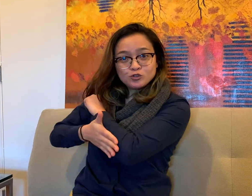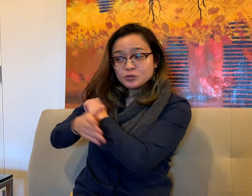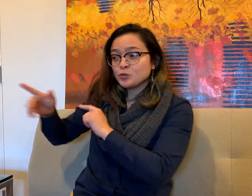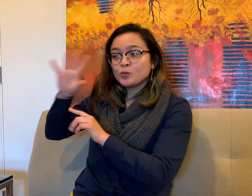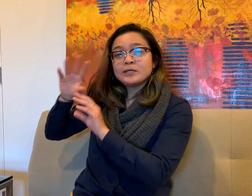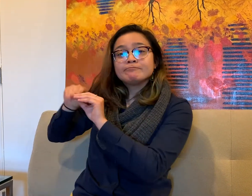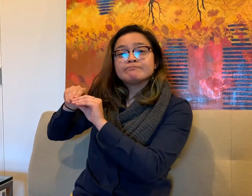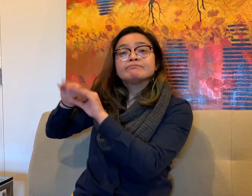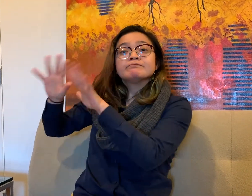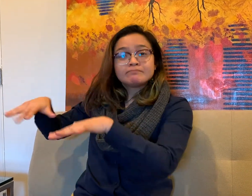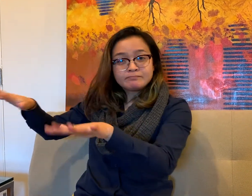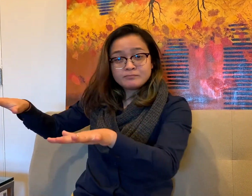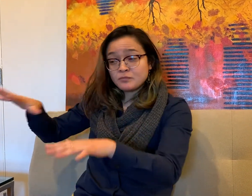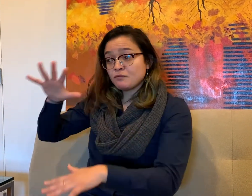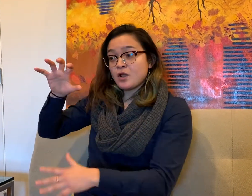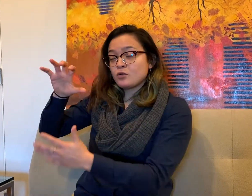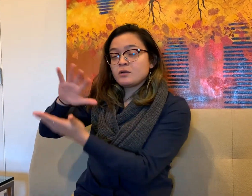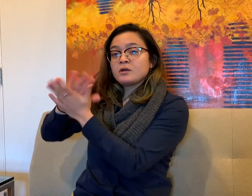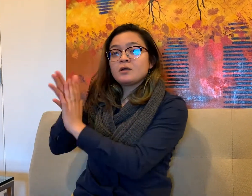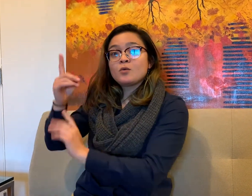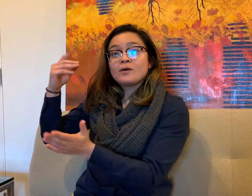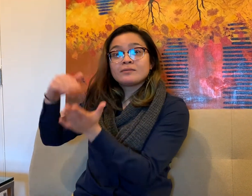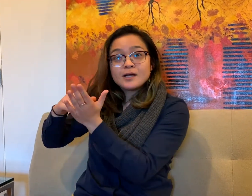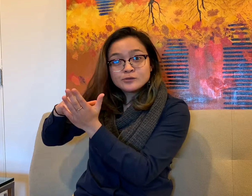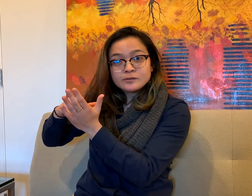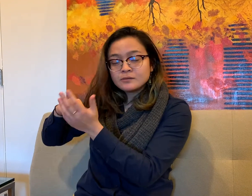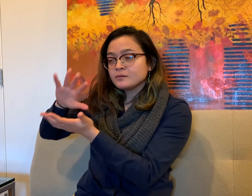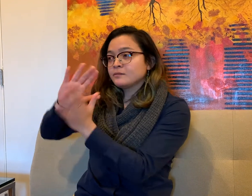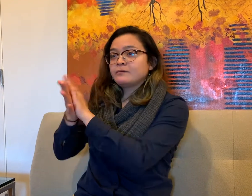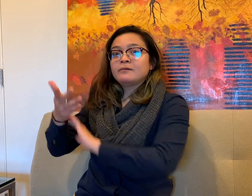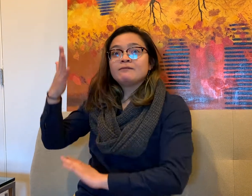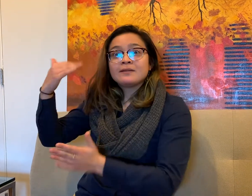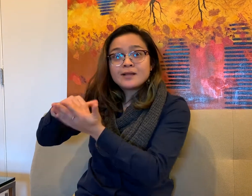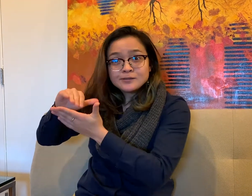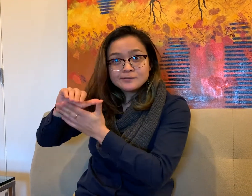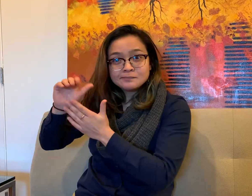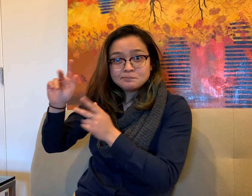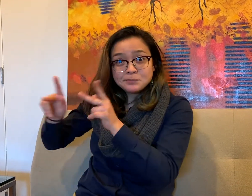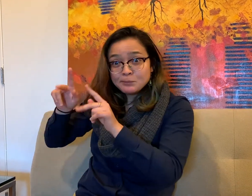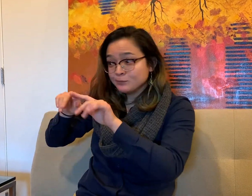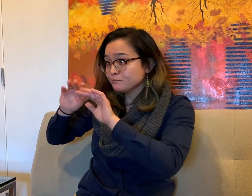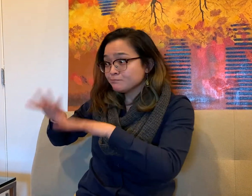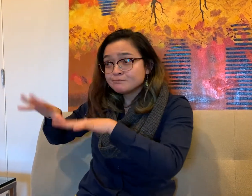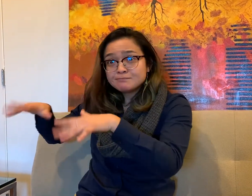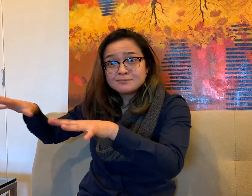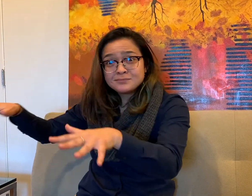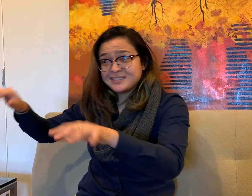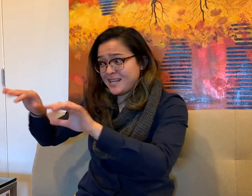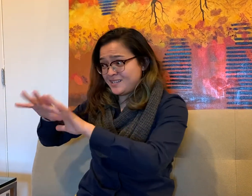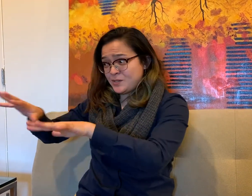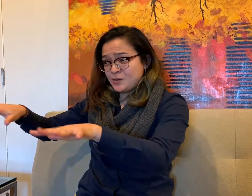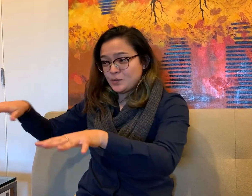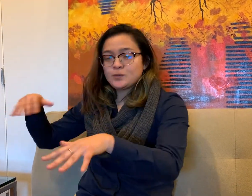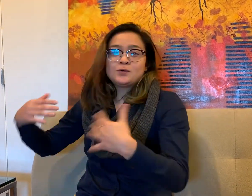They will spread what they learn through their communities! Five hundred becomes one thousand, and one thousand becomes five thousand!